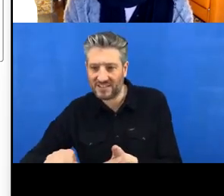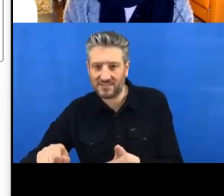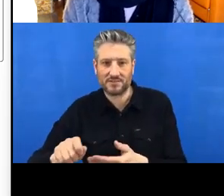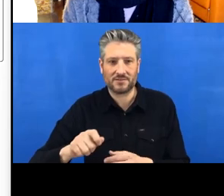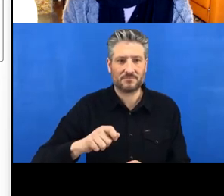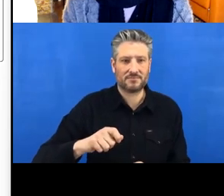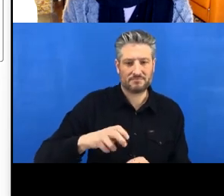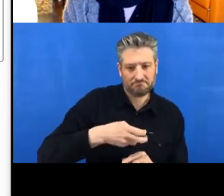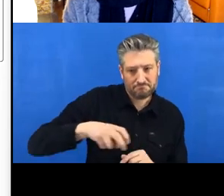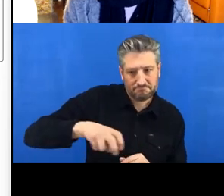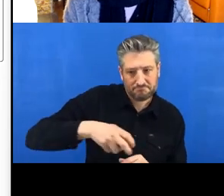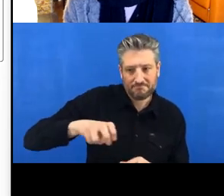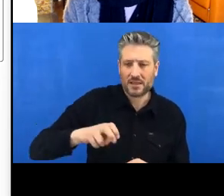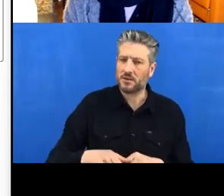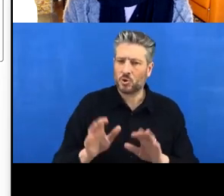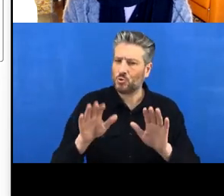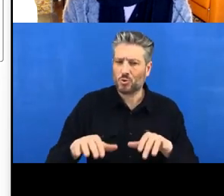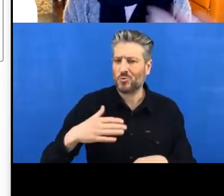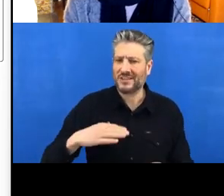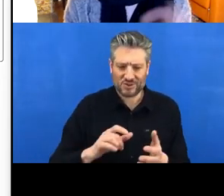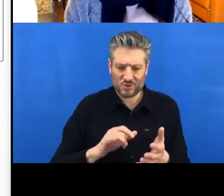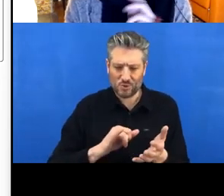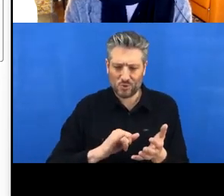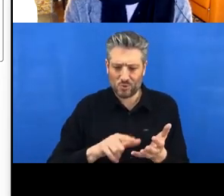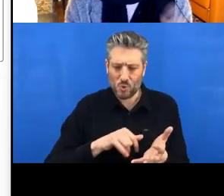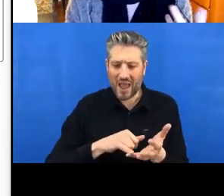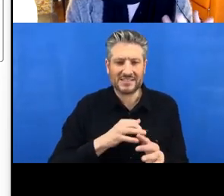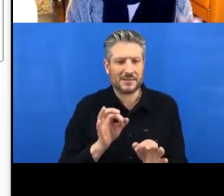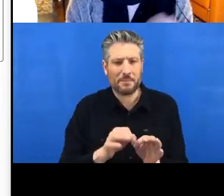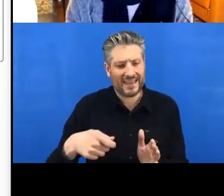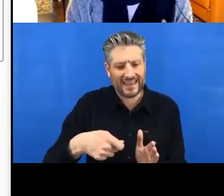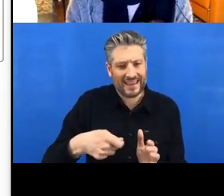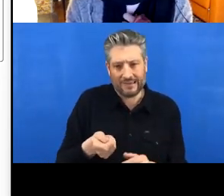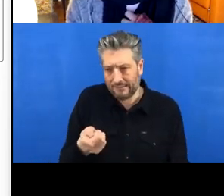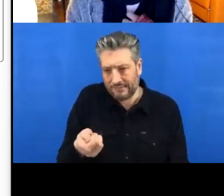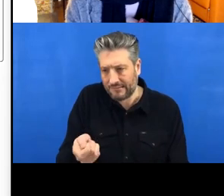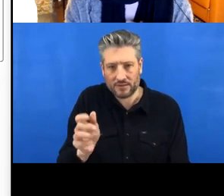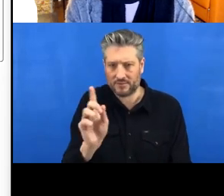Okay, so this leads us- and, well you'll see that this kind of also maybe facilitates collaboration,